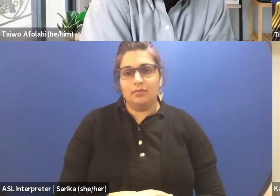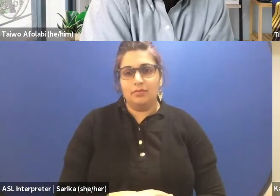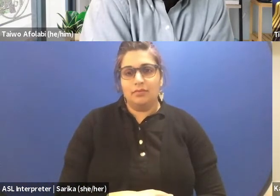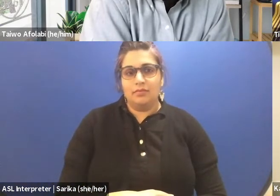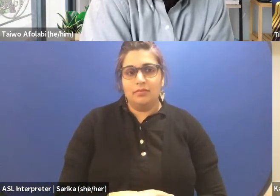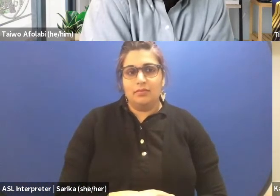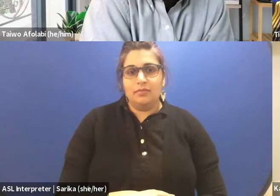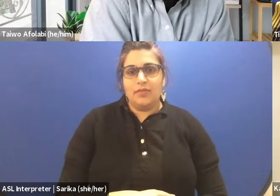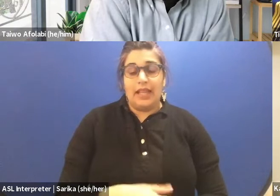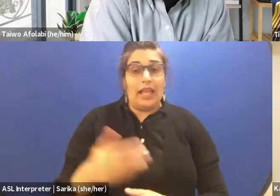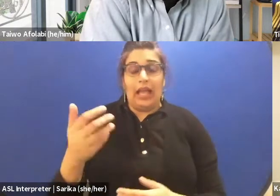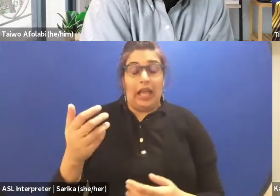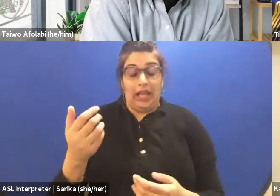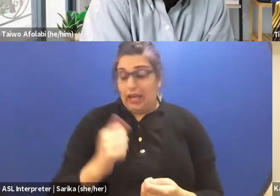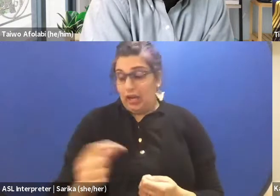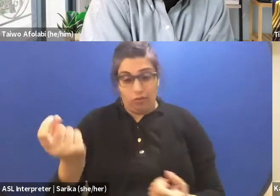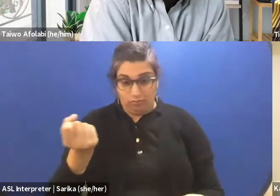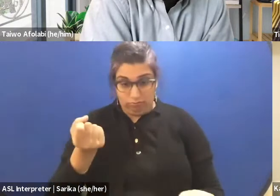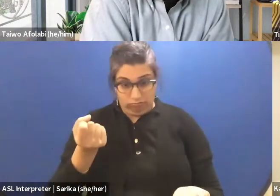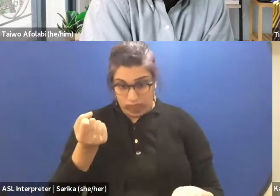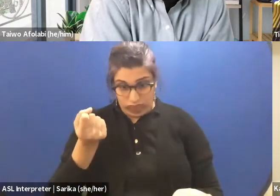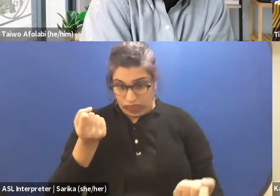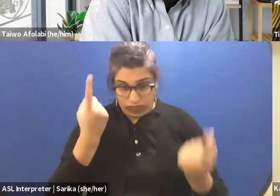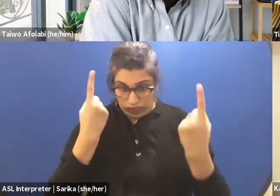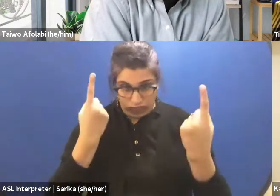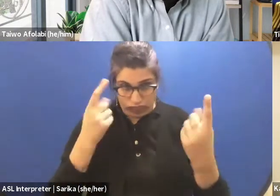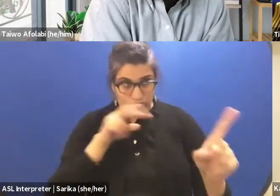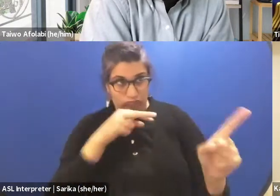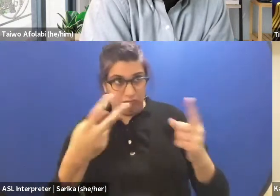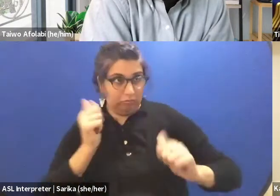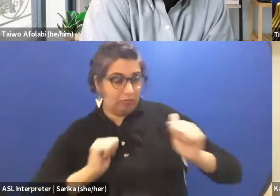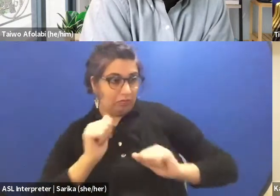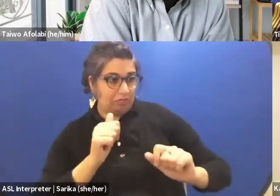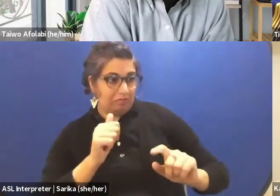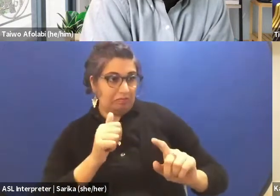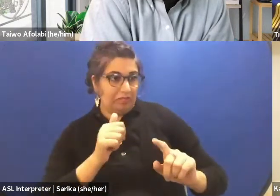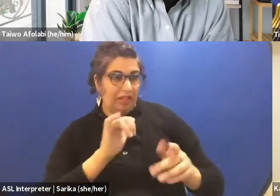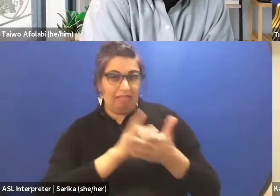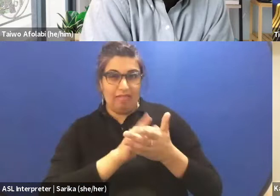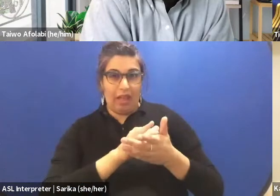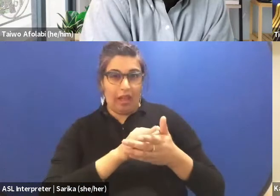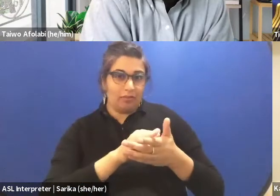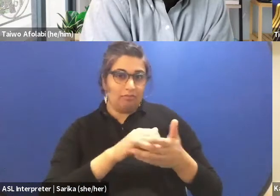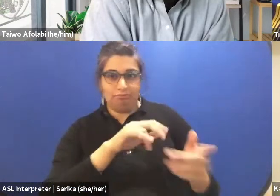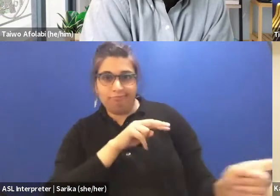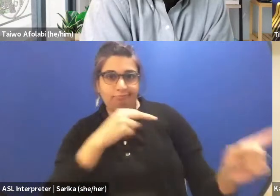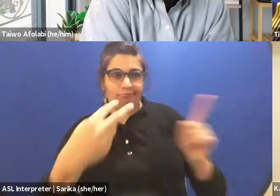Anyone can understand theater from his comprehension of drama tradition.